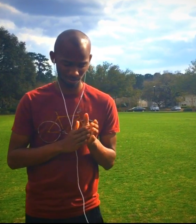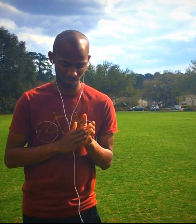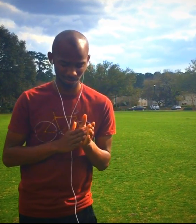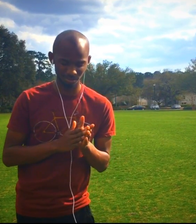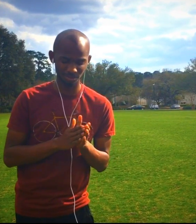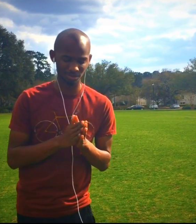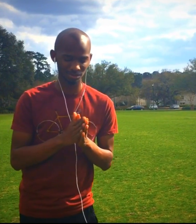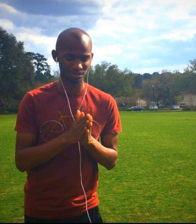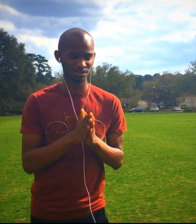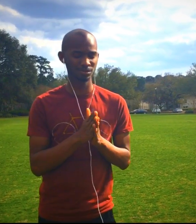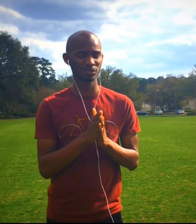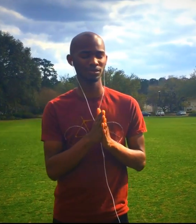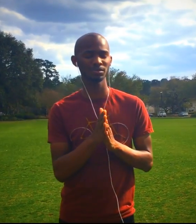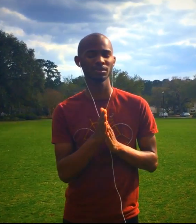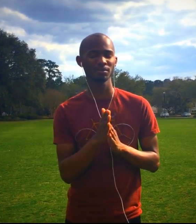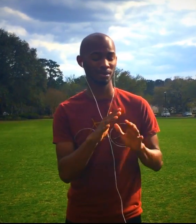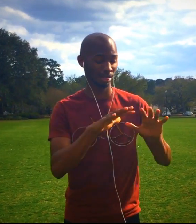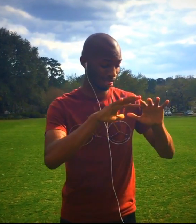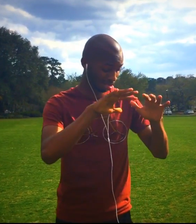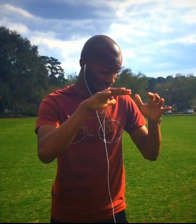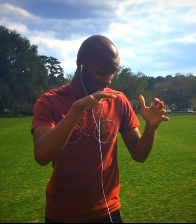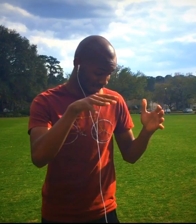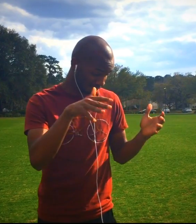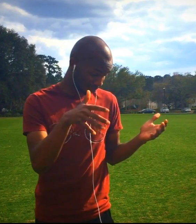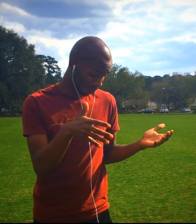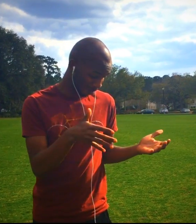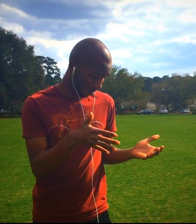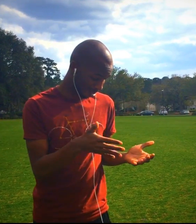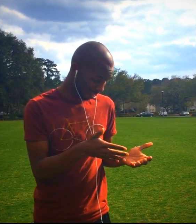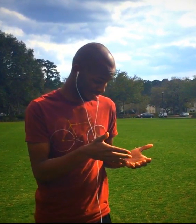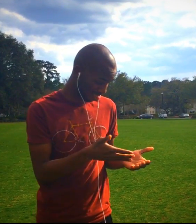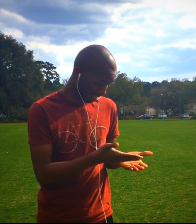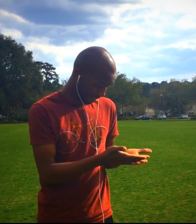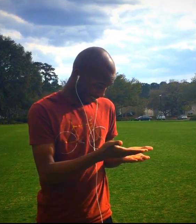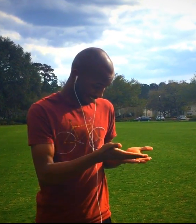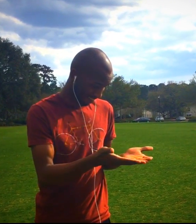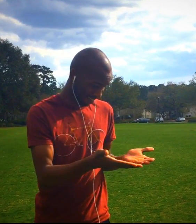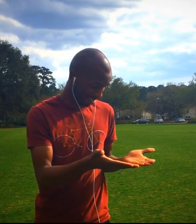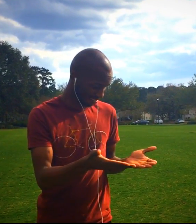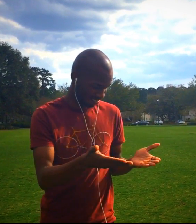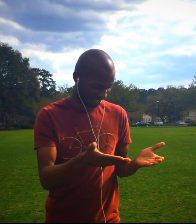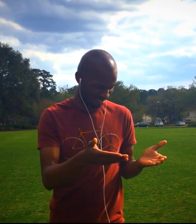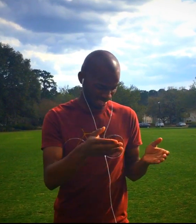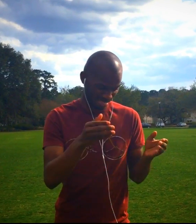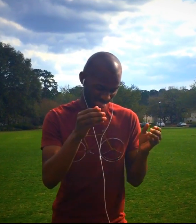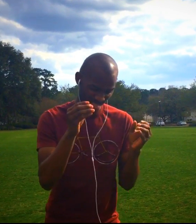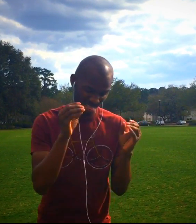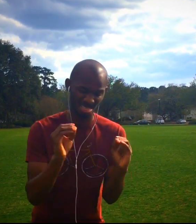There's nothing worth more that could ever come close.